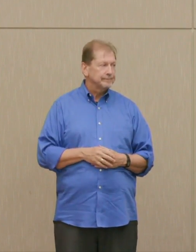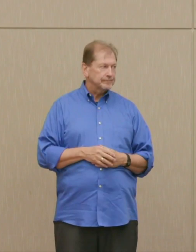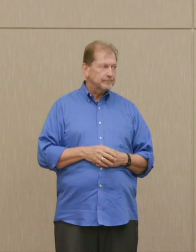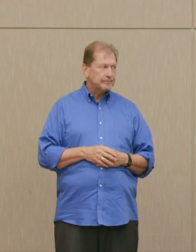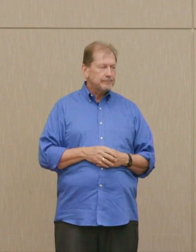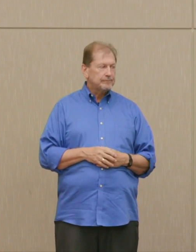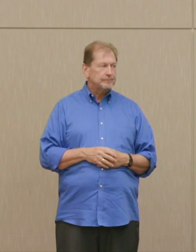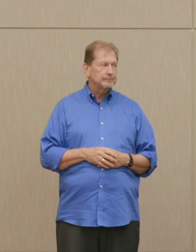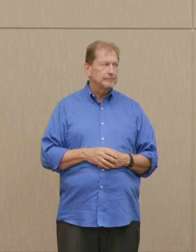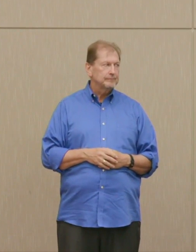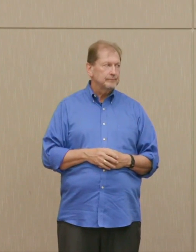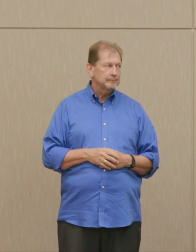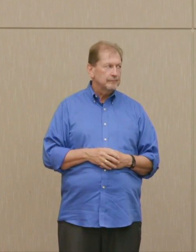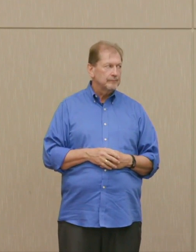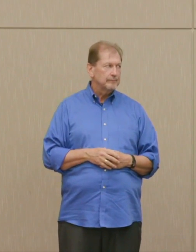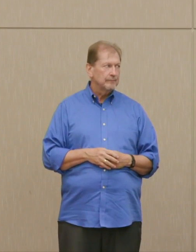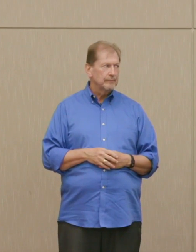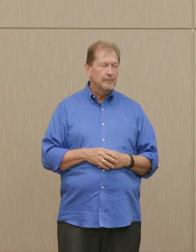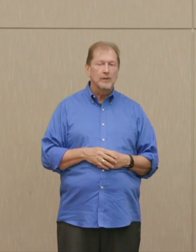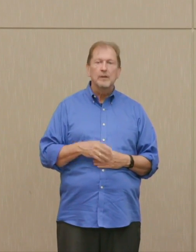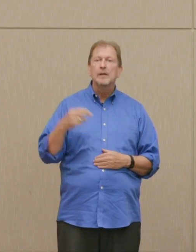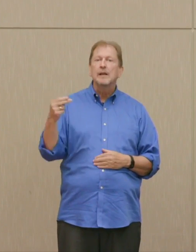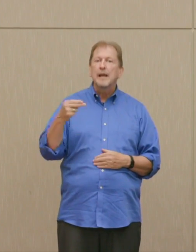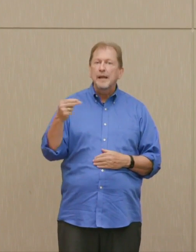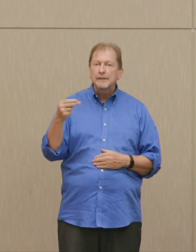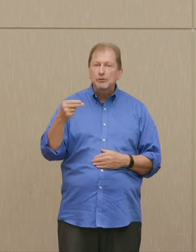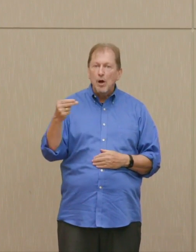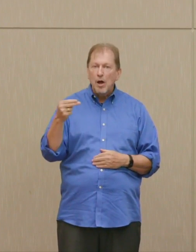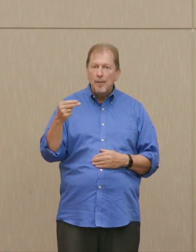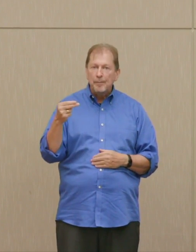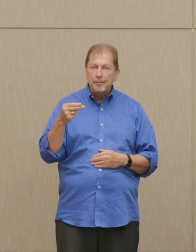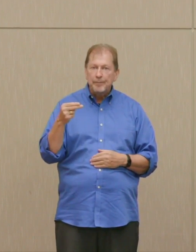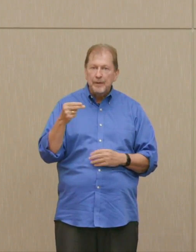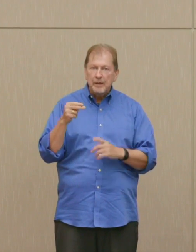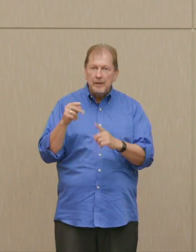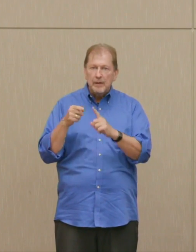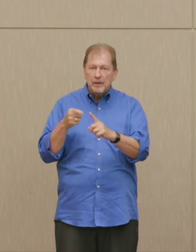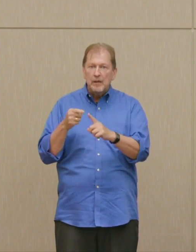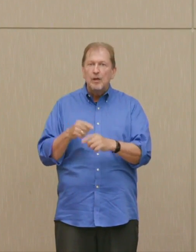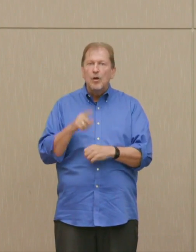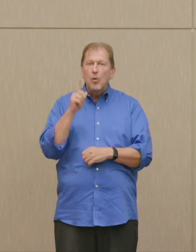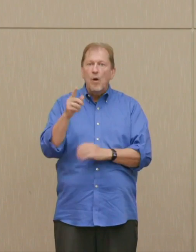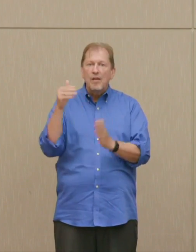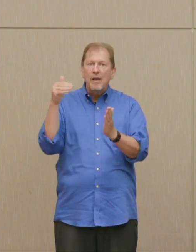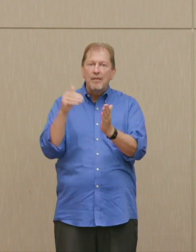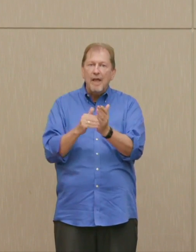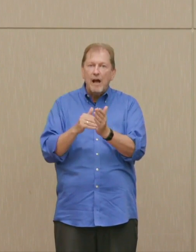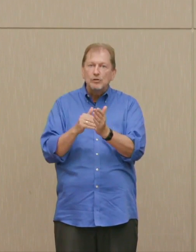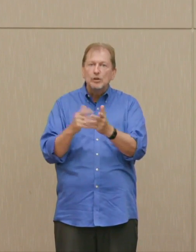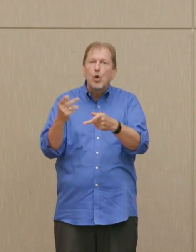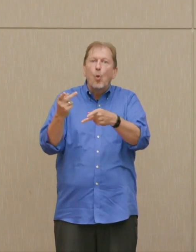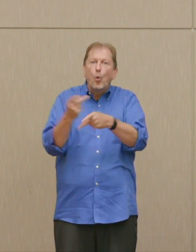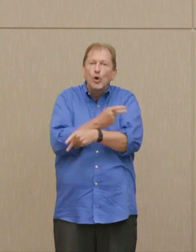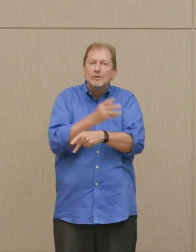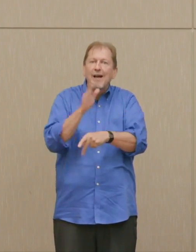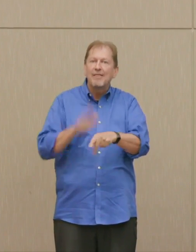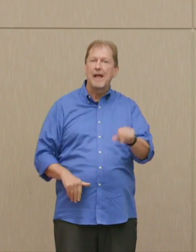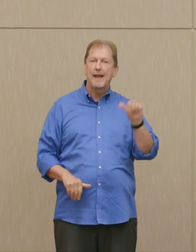An H-bomb, to make it very simple, is a thousand times more powerful than an A-bomb, or can